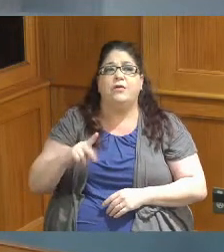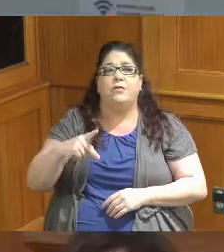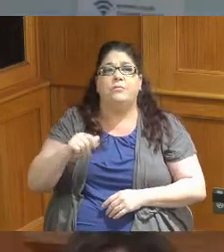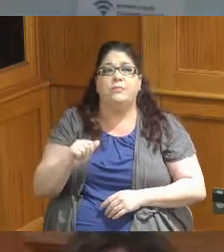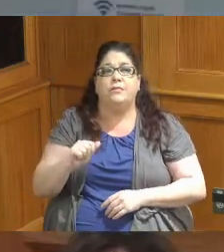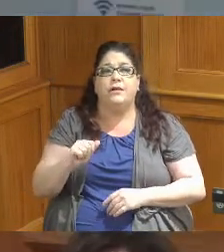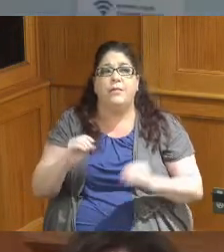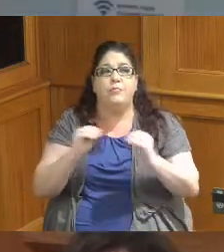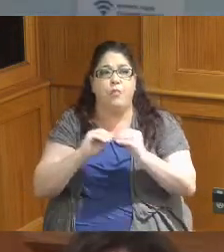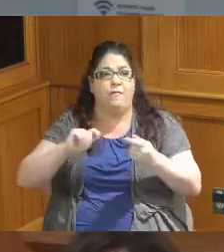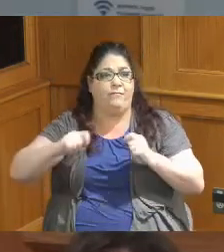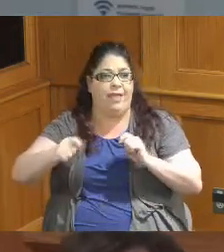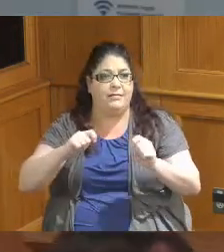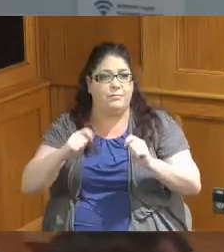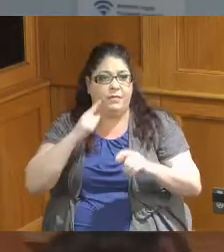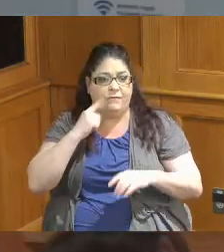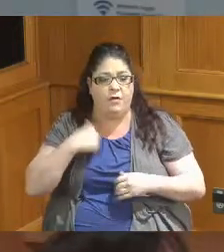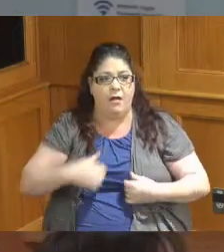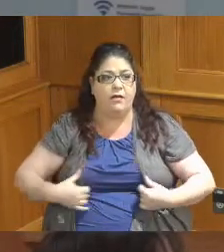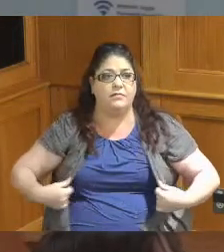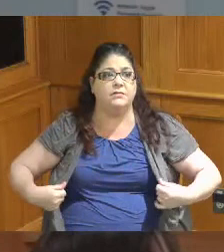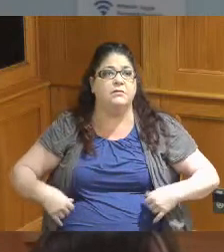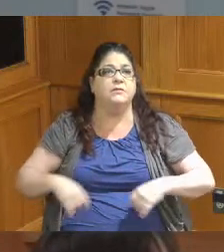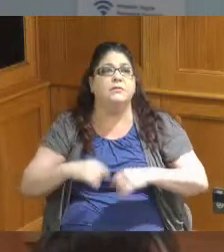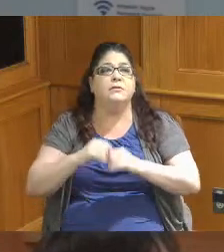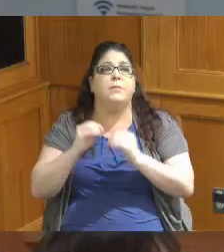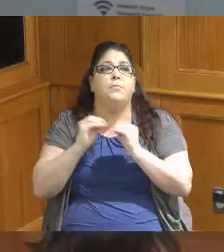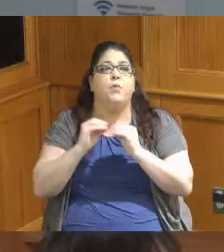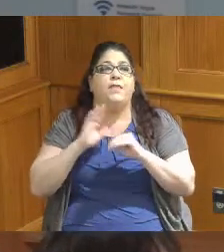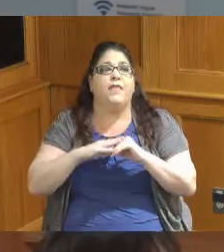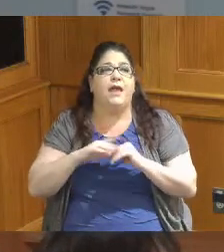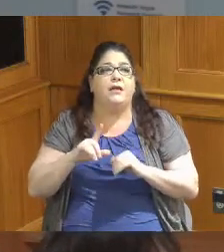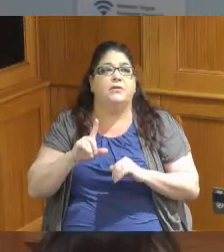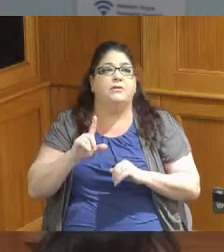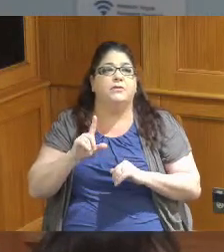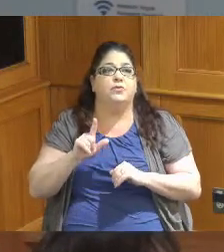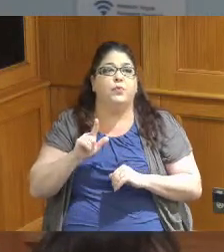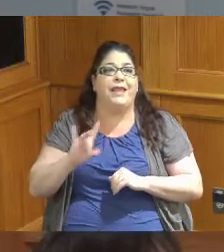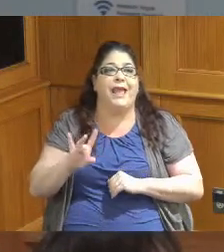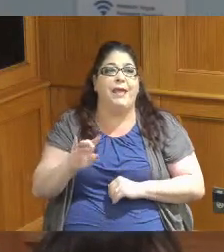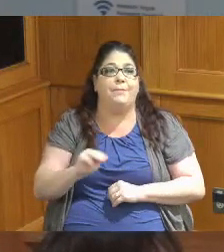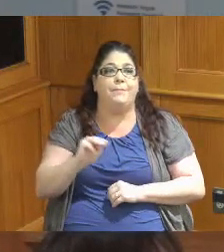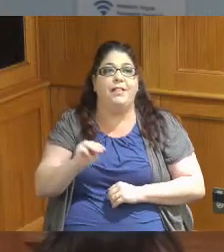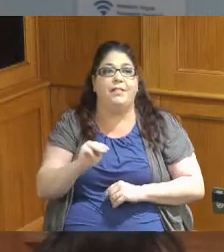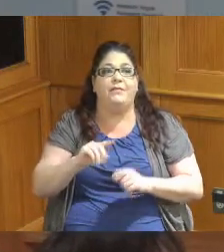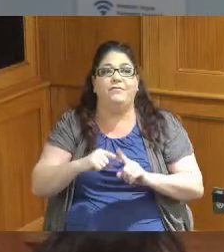has more flexibility than for example the you know 28 or so million we get from home every year that